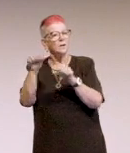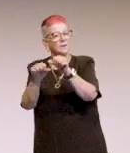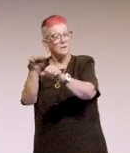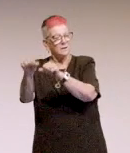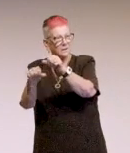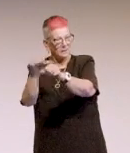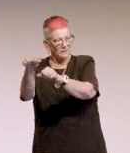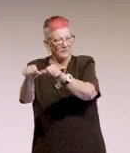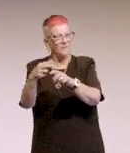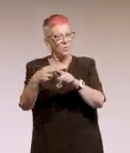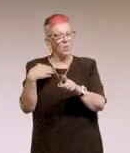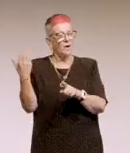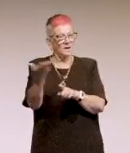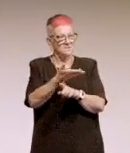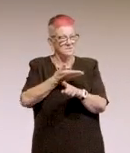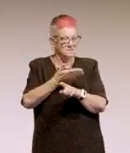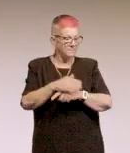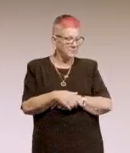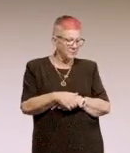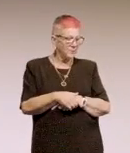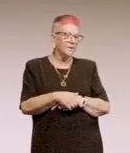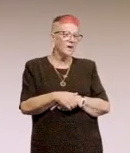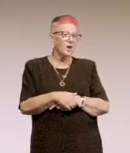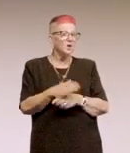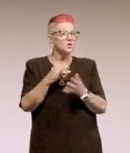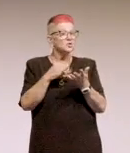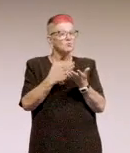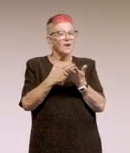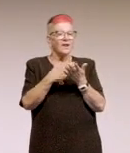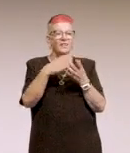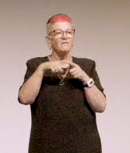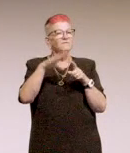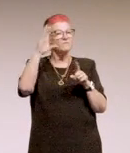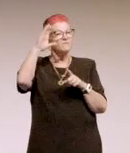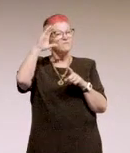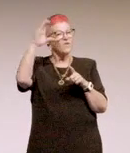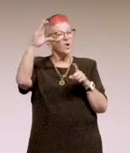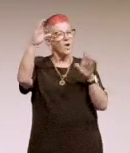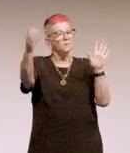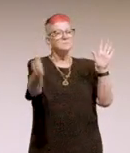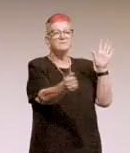And what's next for us. So just, with the photos on this, this is the template.